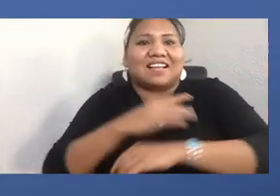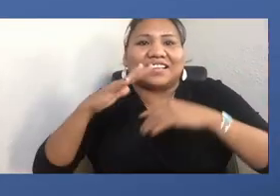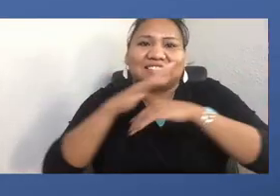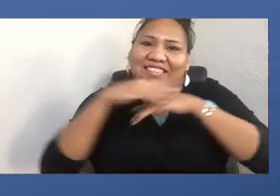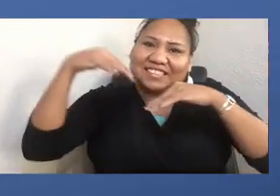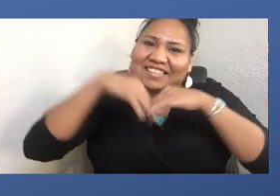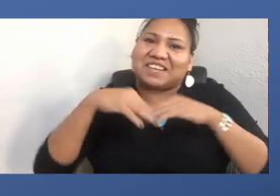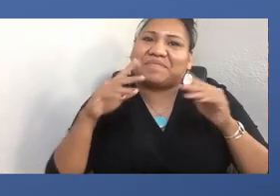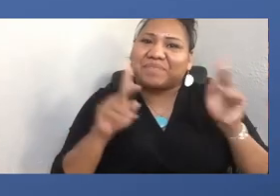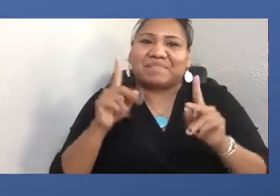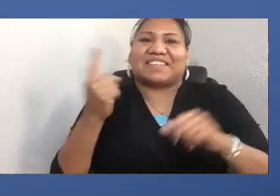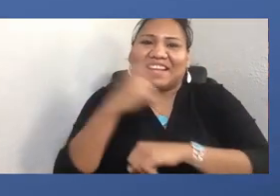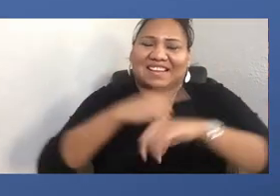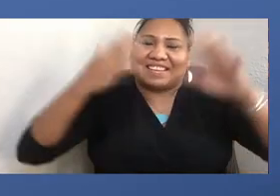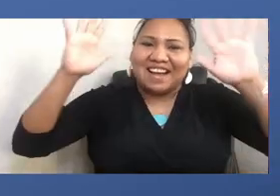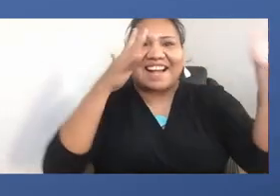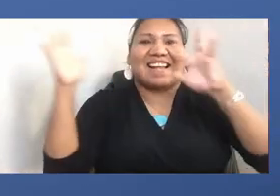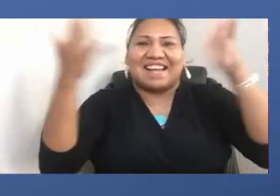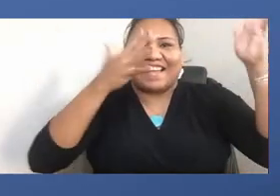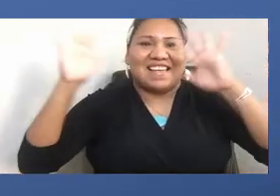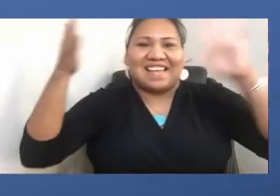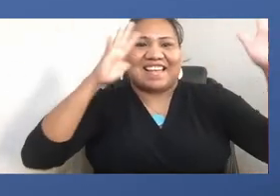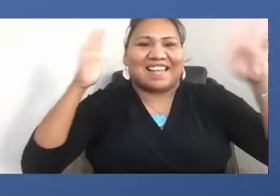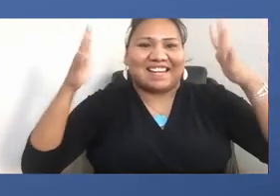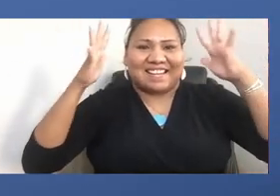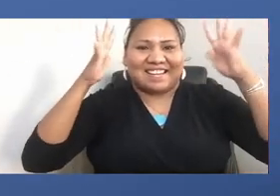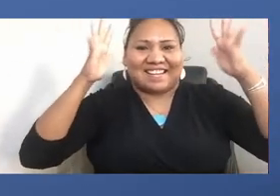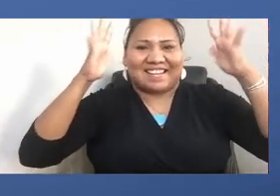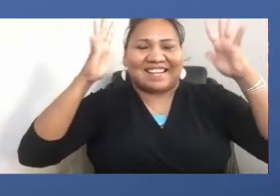Everybody and cheer from home, as you do.